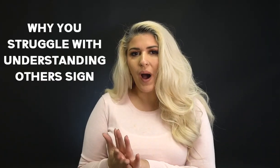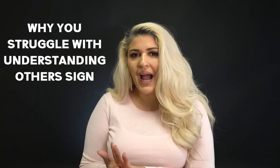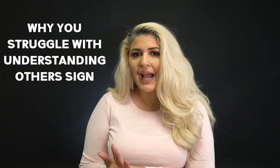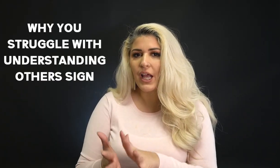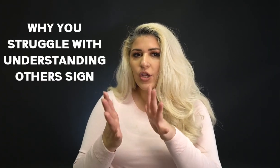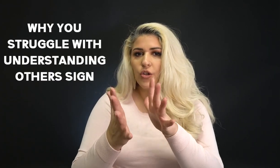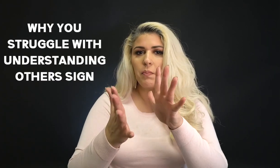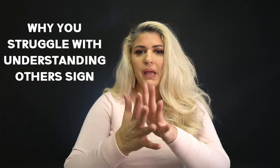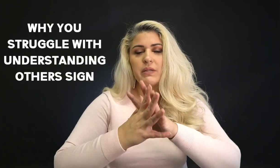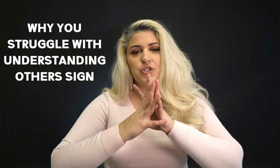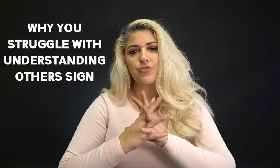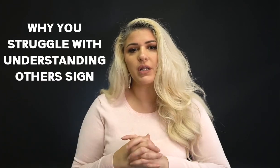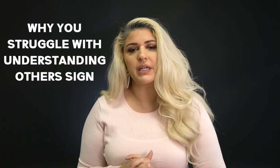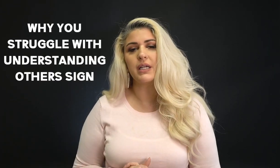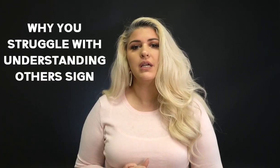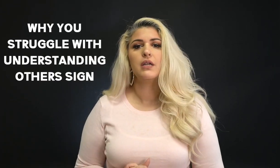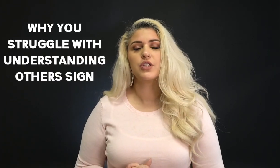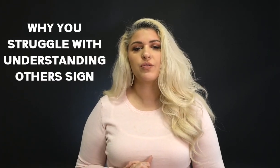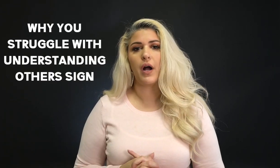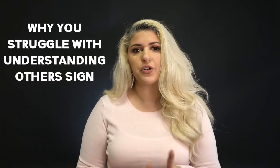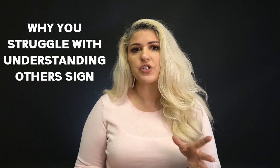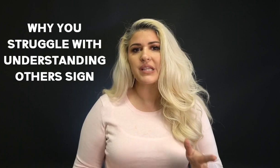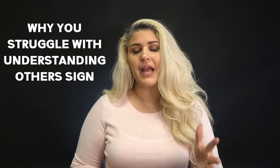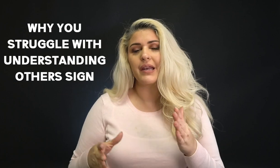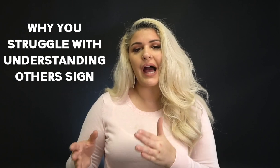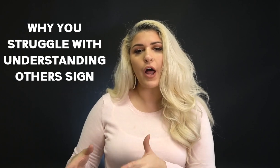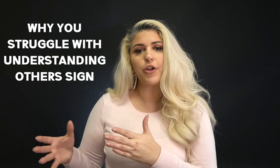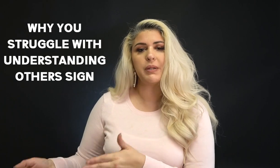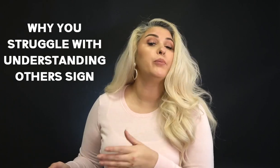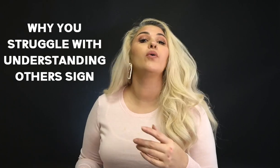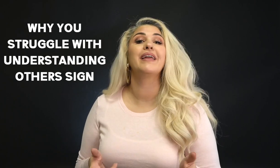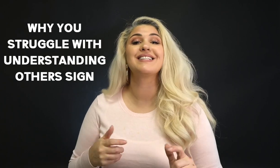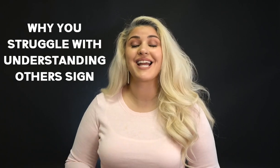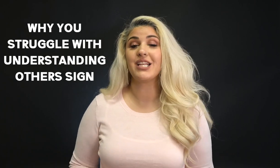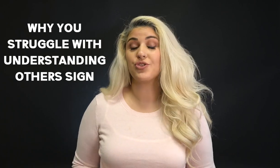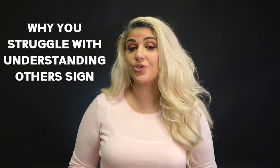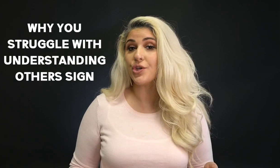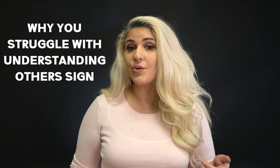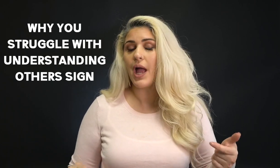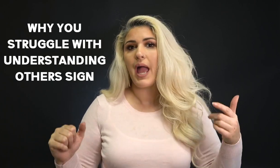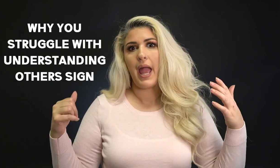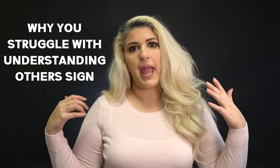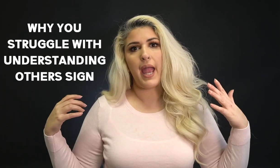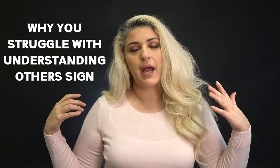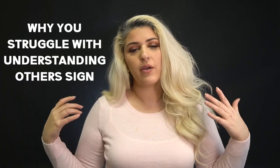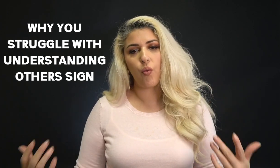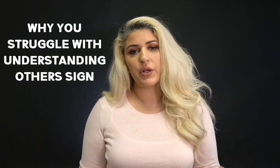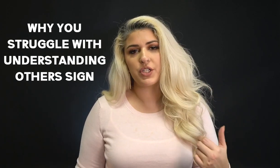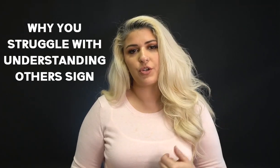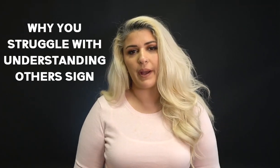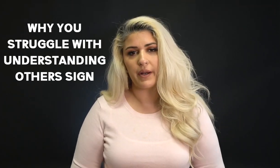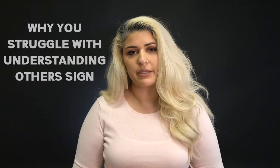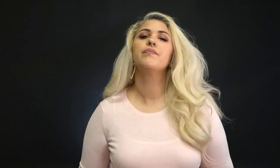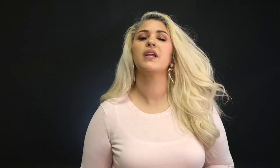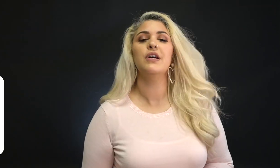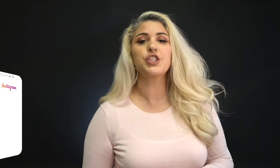why you may be struggling to understand other people when they sign to you and what to do about it.